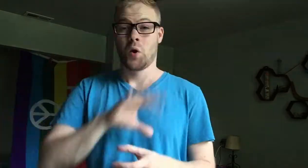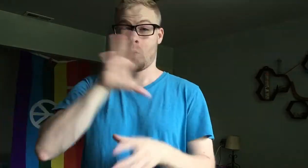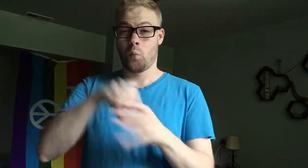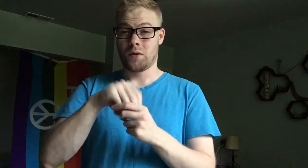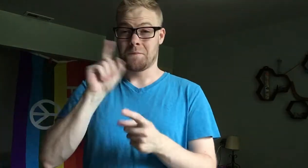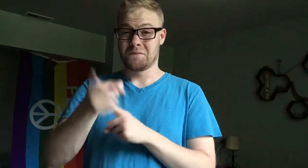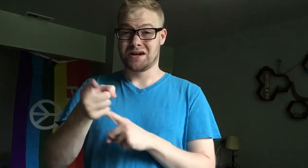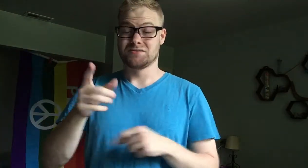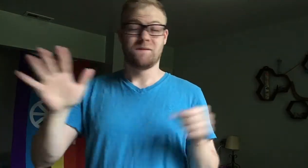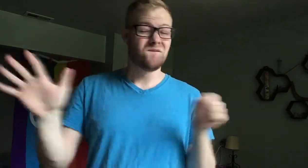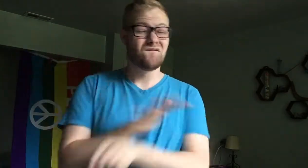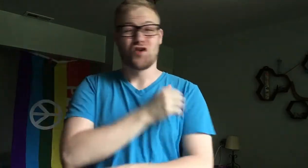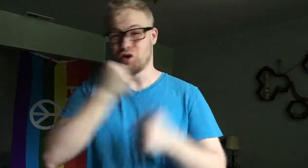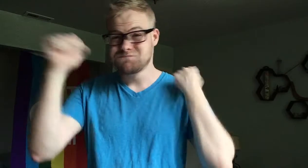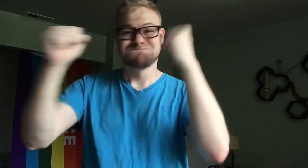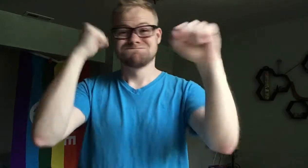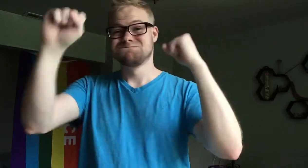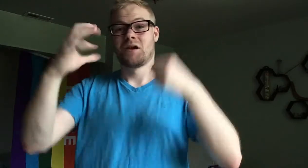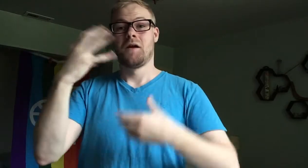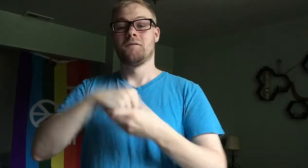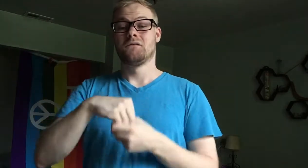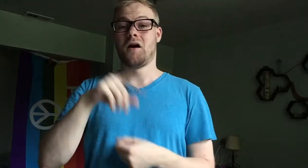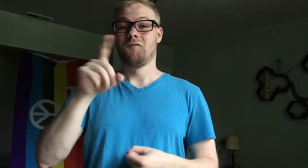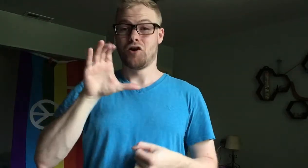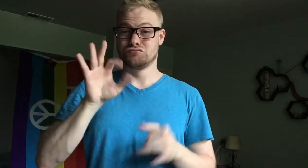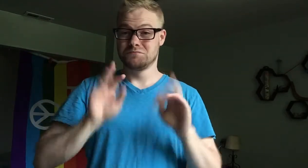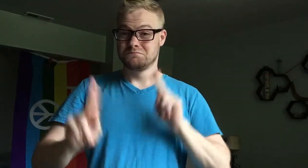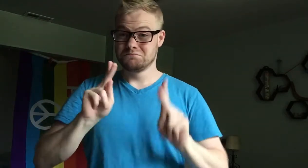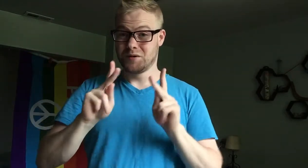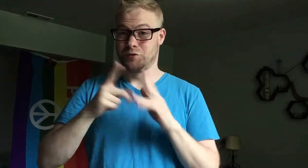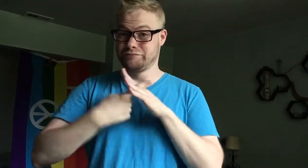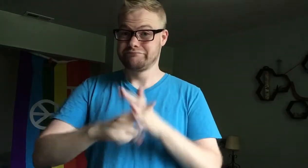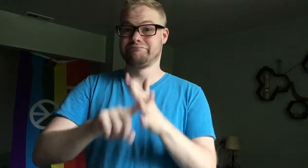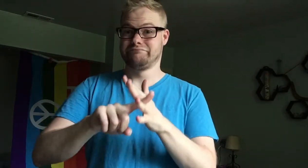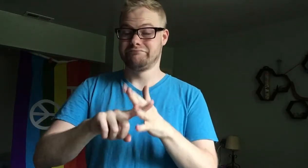Within minutes, a full-blown riot involving hundreds of people began.